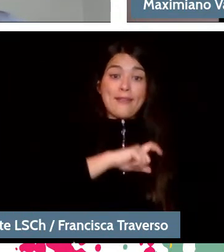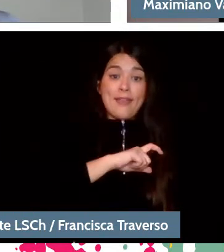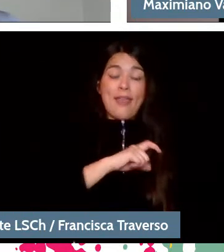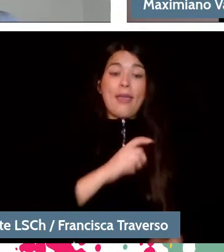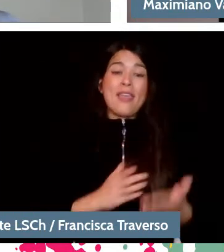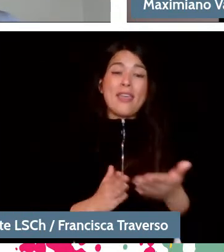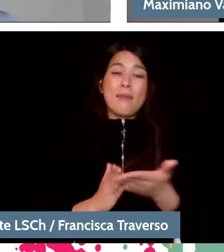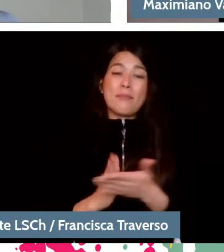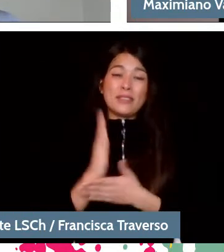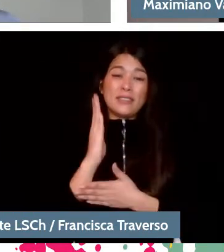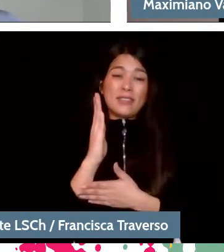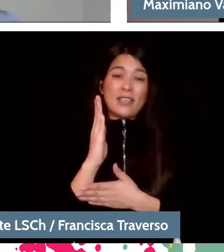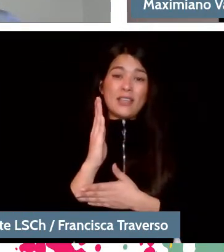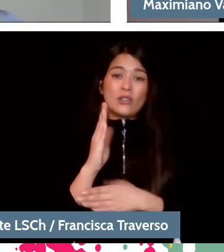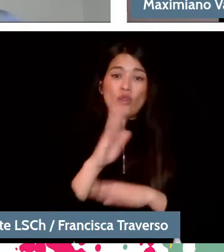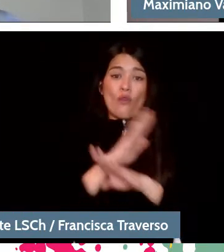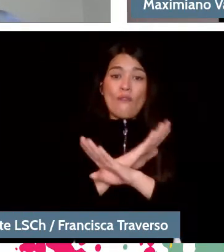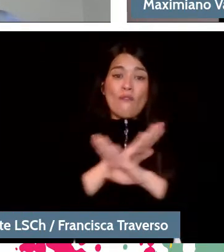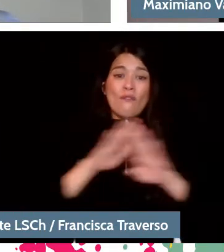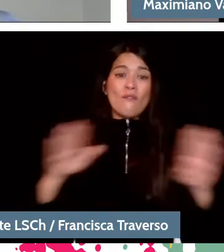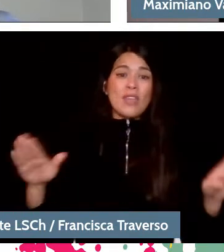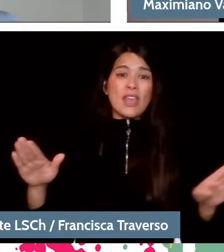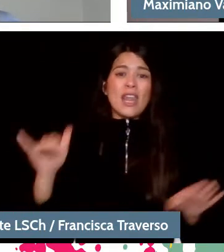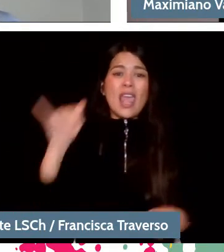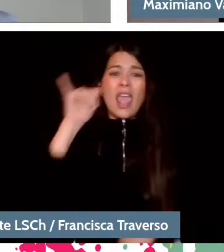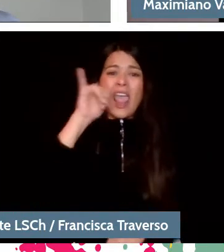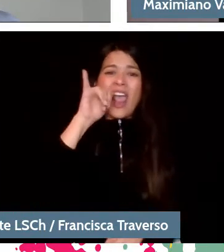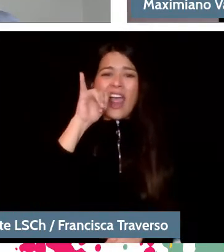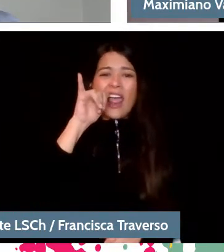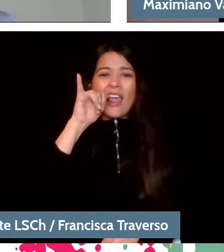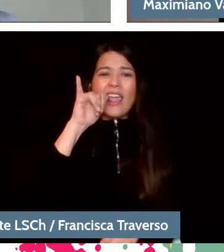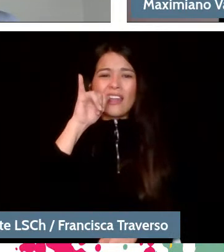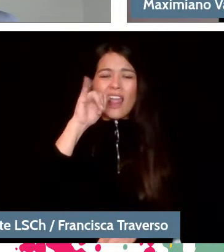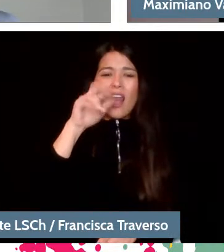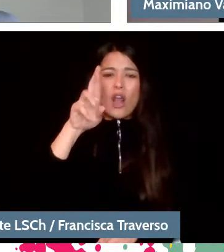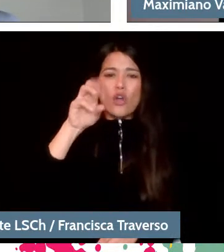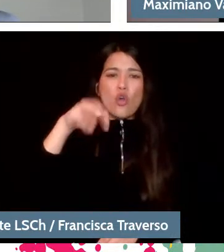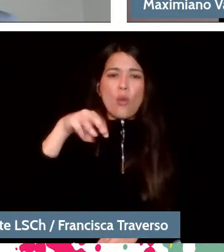I finished my conservatory in Rome and went to Spain to talk to a person